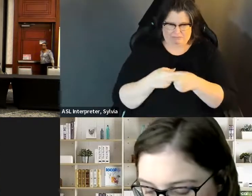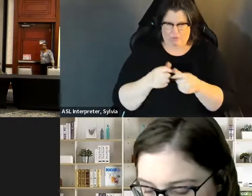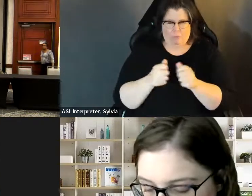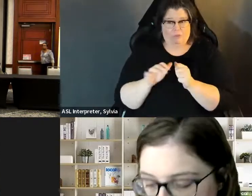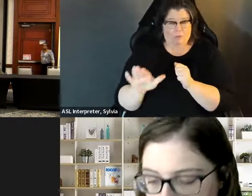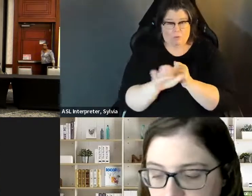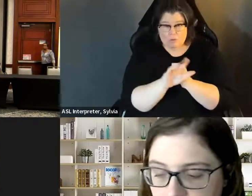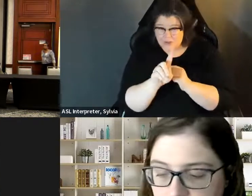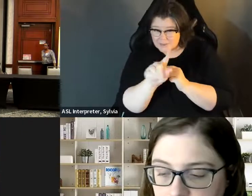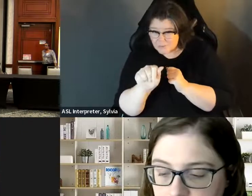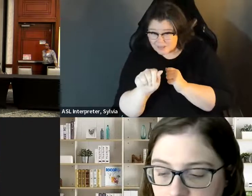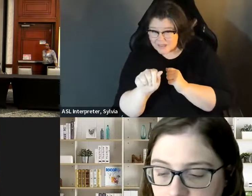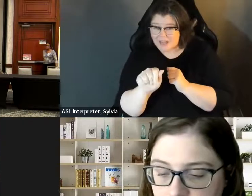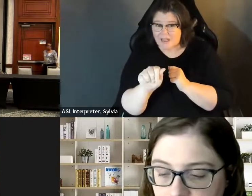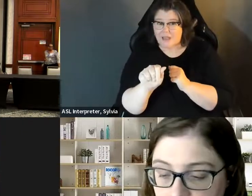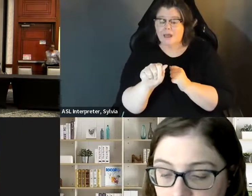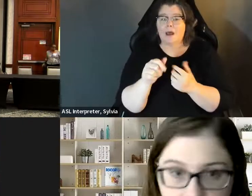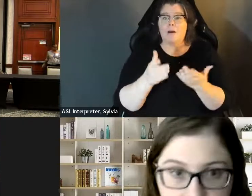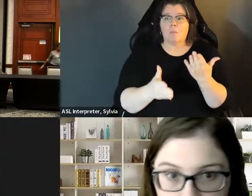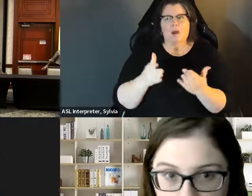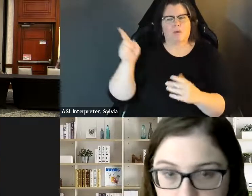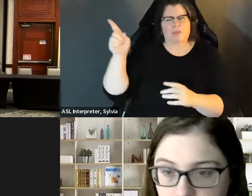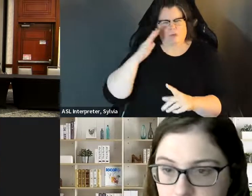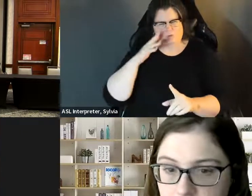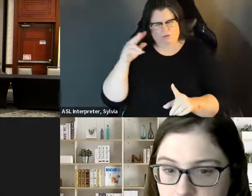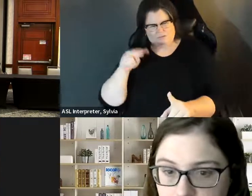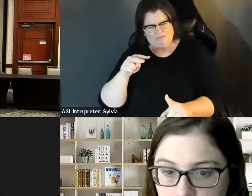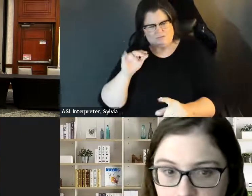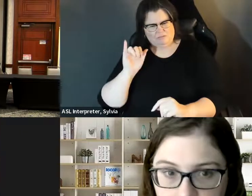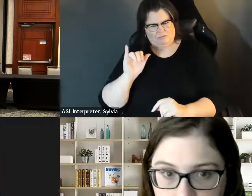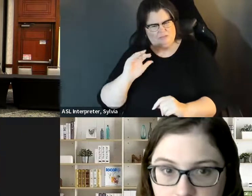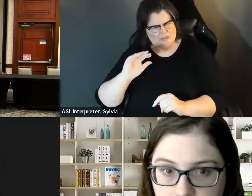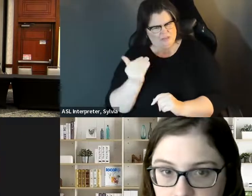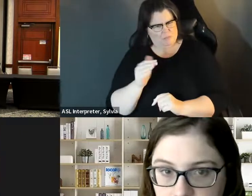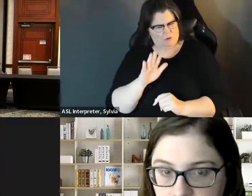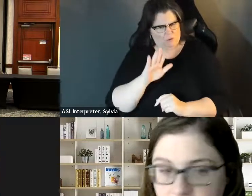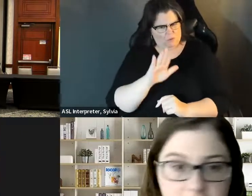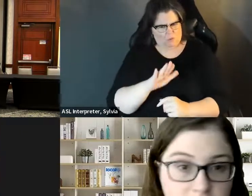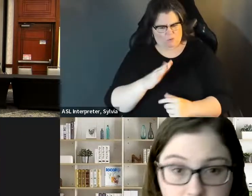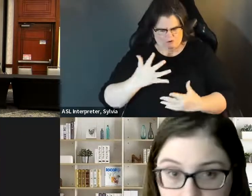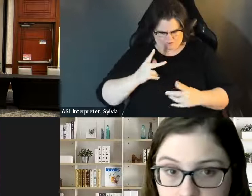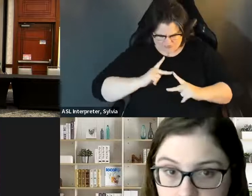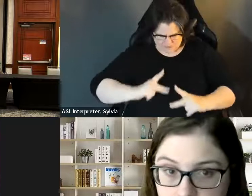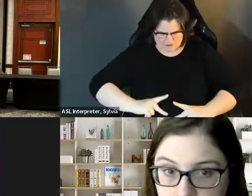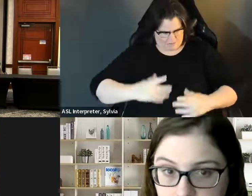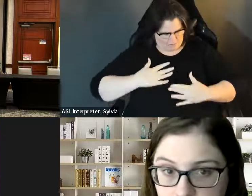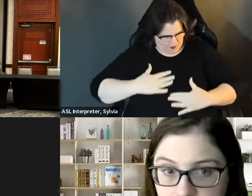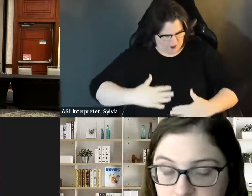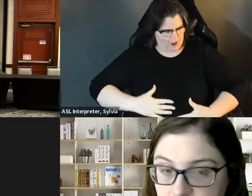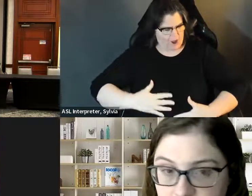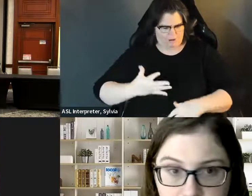disabled, they may use that even though you are just a candidate, you are not earning money, as a candidate, Money as a candidate. Personally, they may use that as a sign of medical improvement, and reduce or eliminate your benefits.